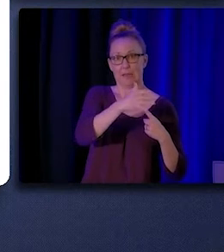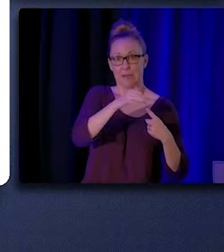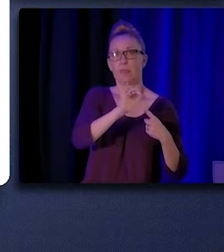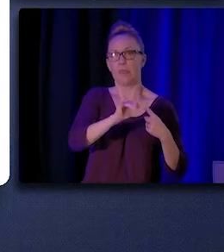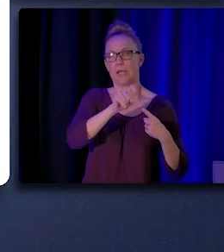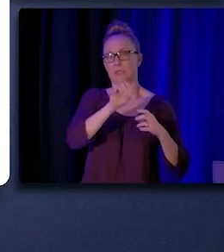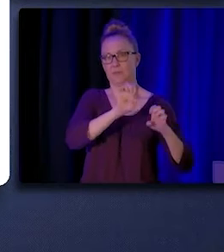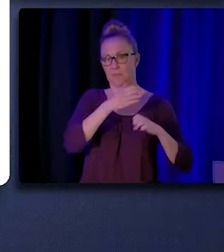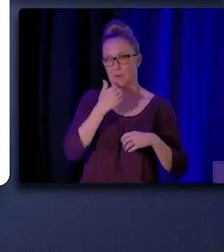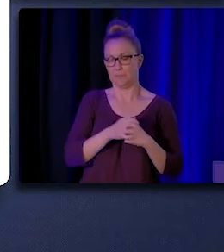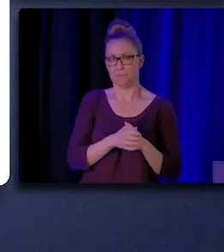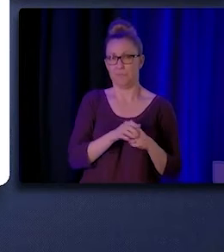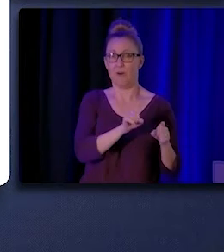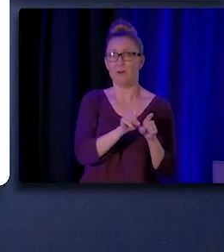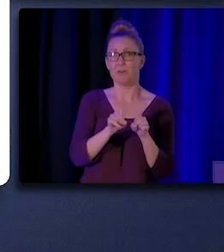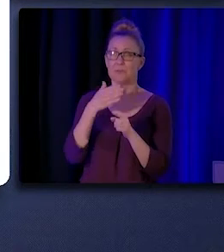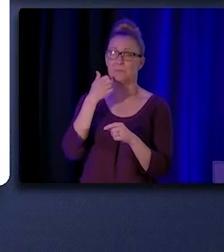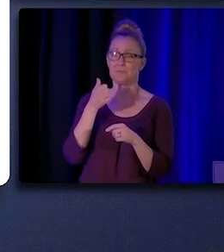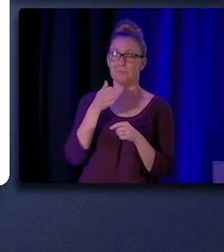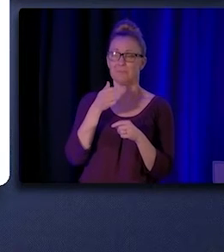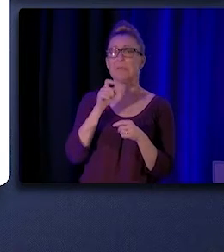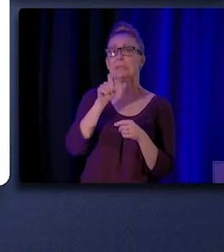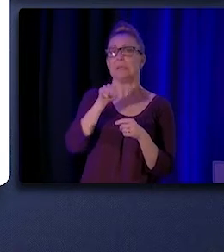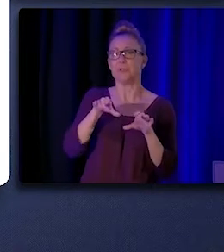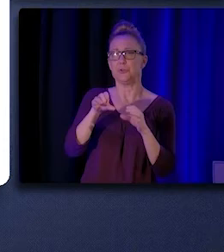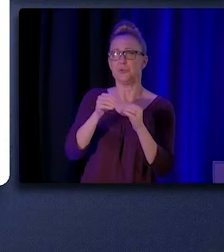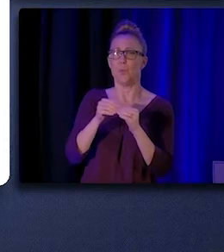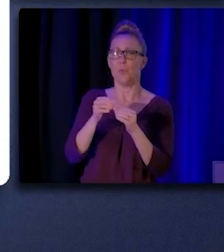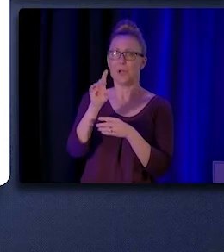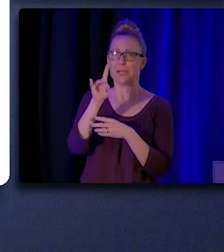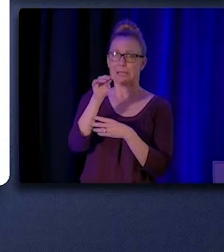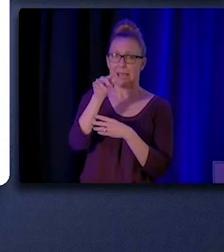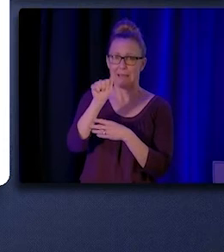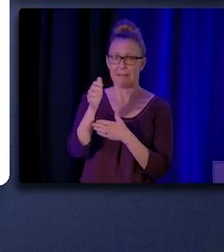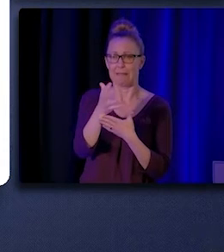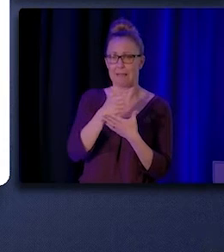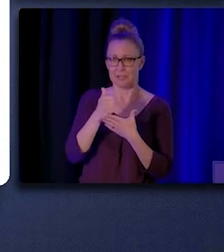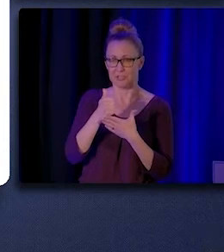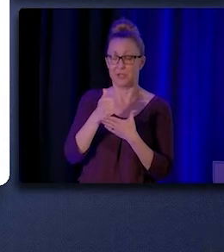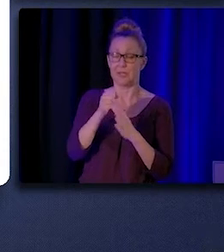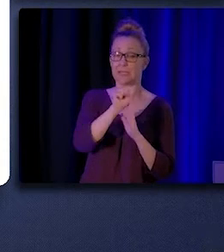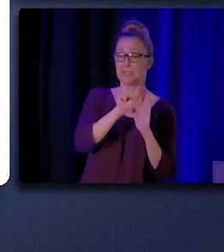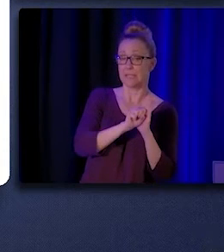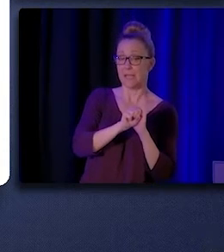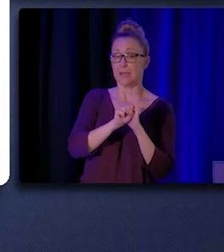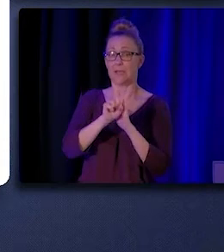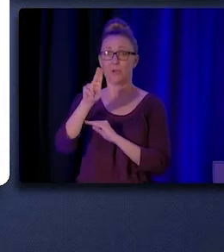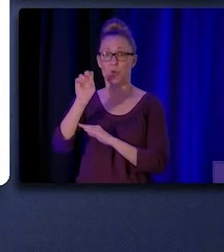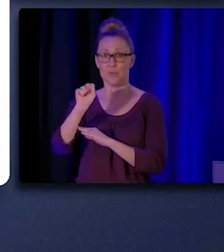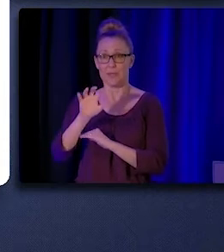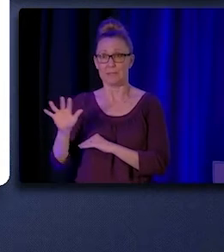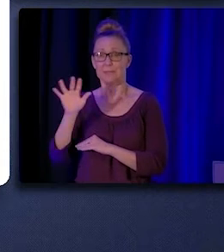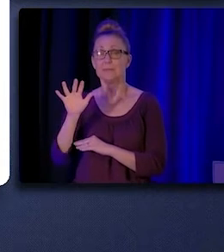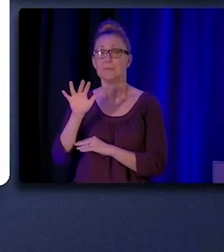for better data collection on the CHW/P workforce. And state and national associations have the ability